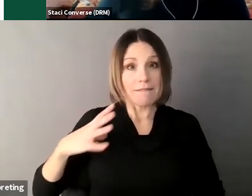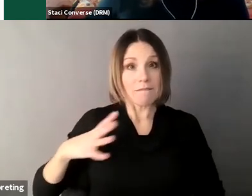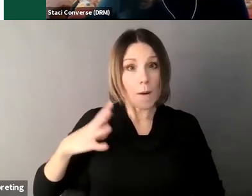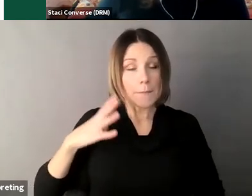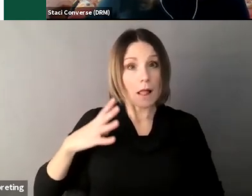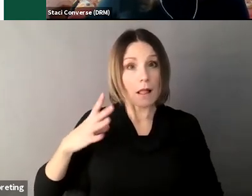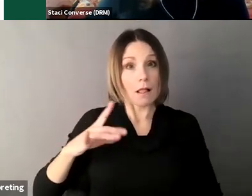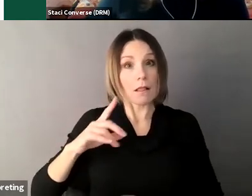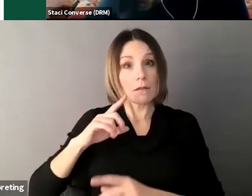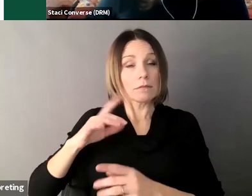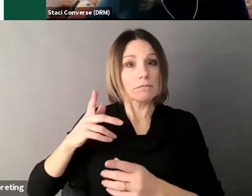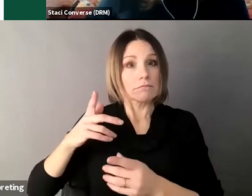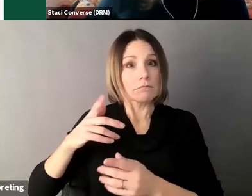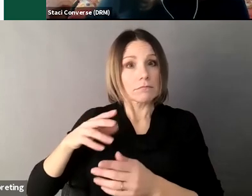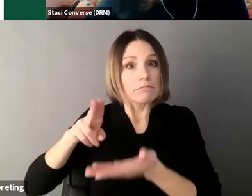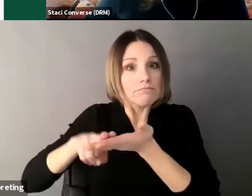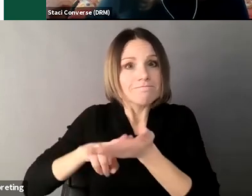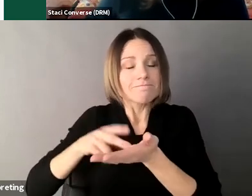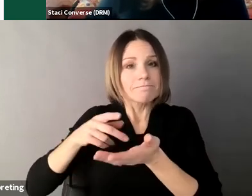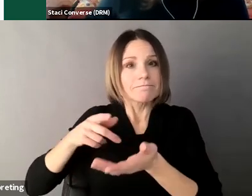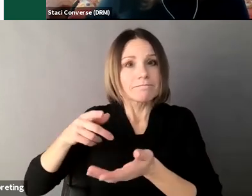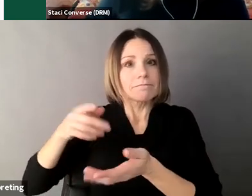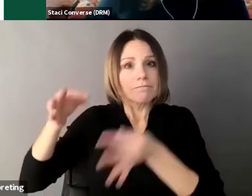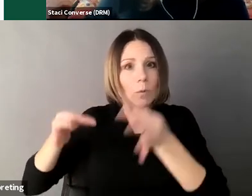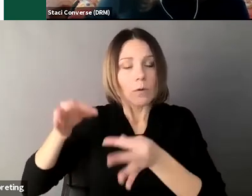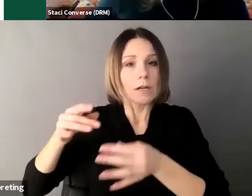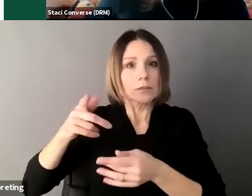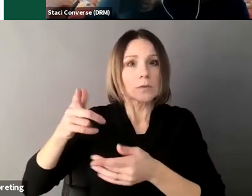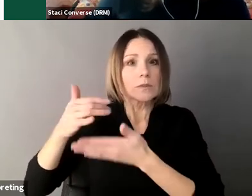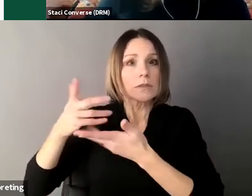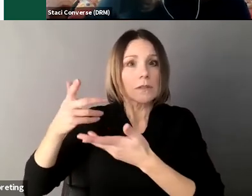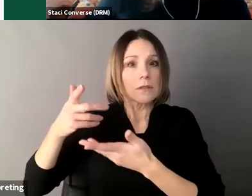I think what they're really talking about there is a power of attorney for health care decisions